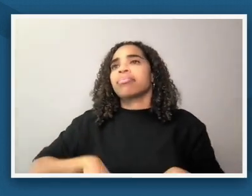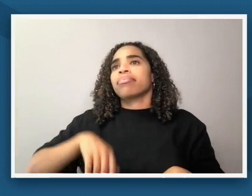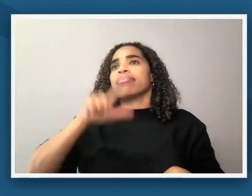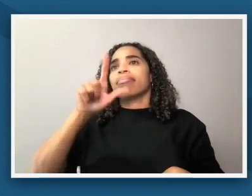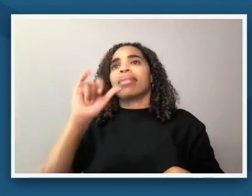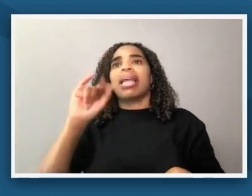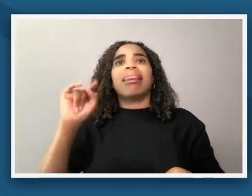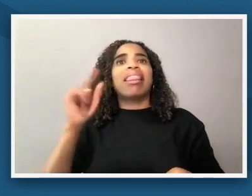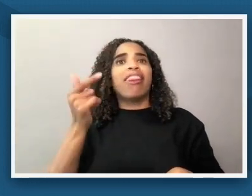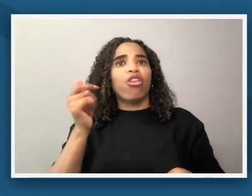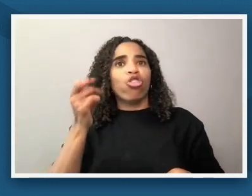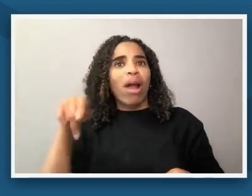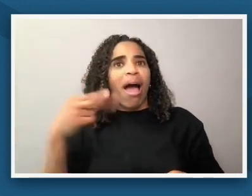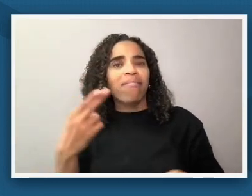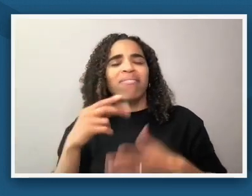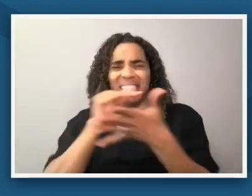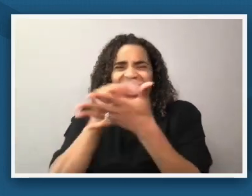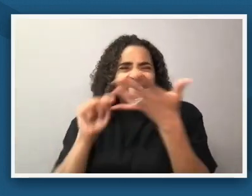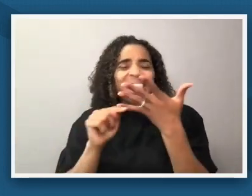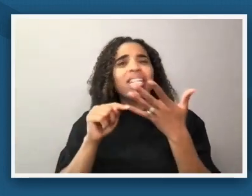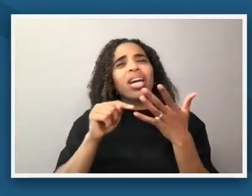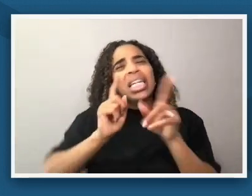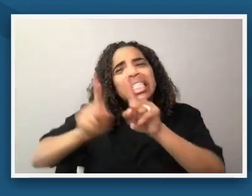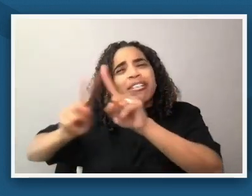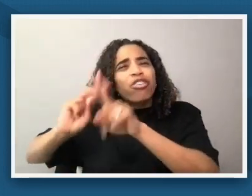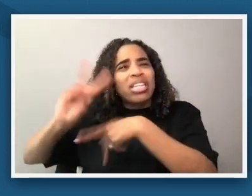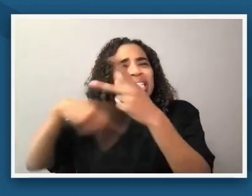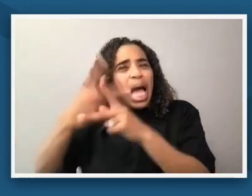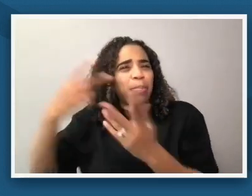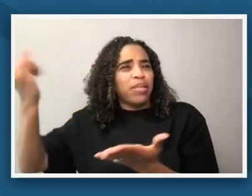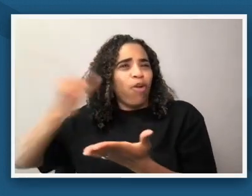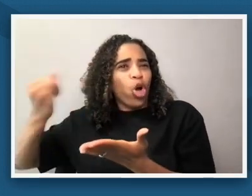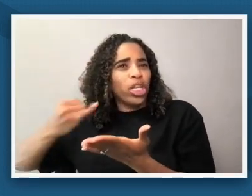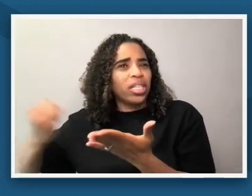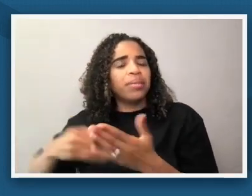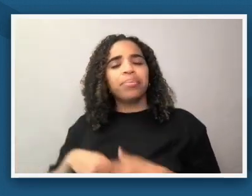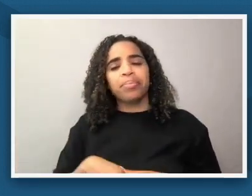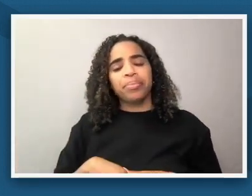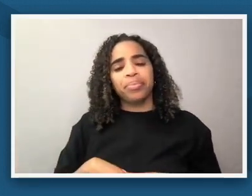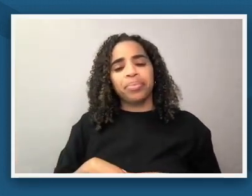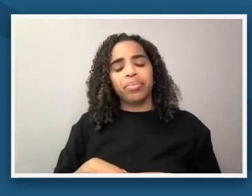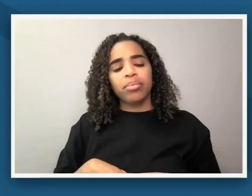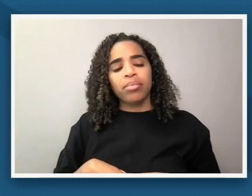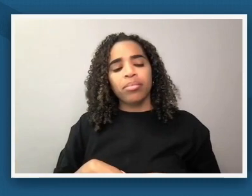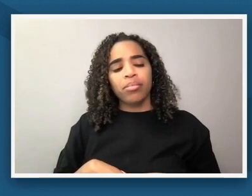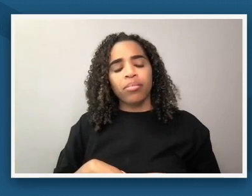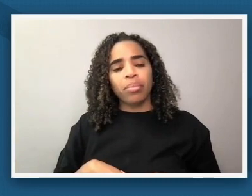and that's been that's been really amazing um and i've